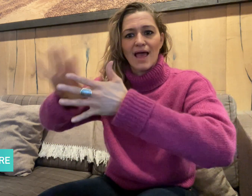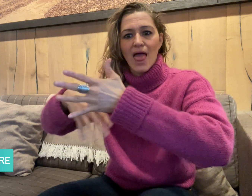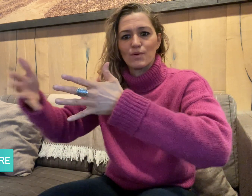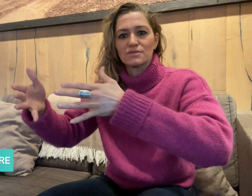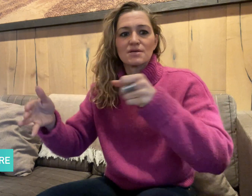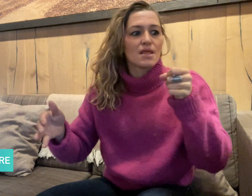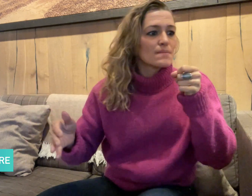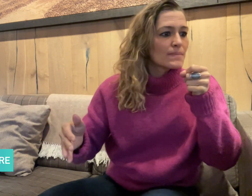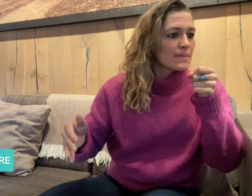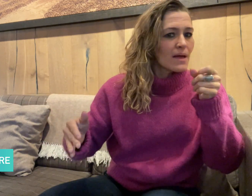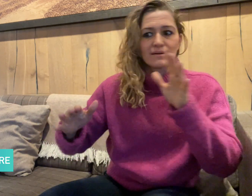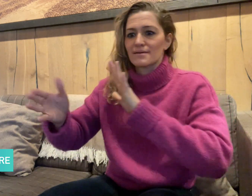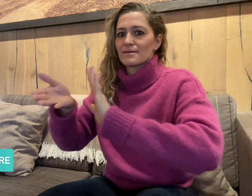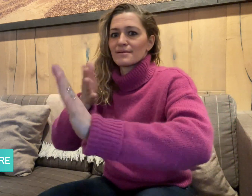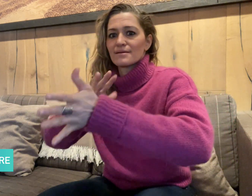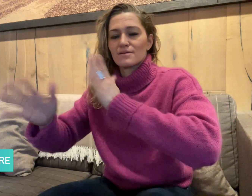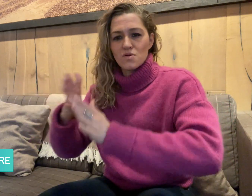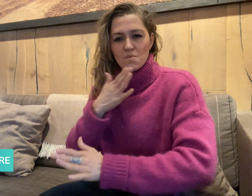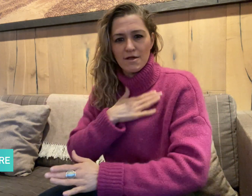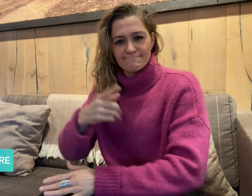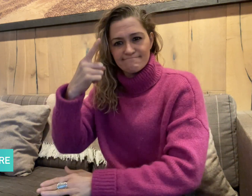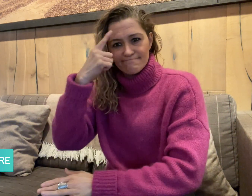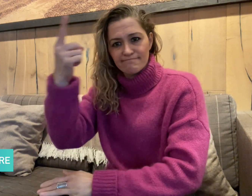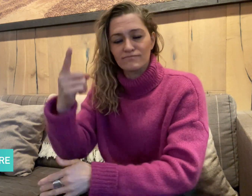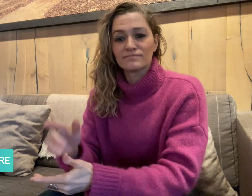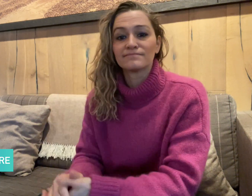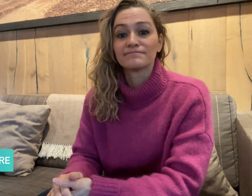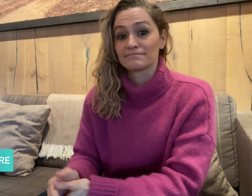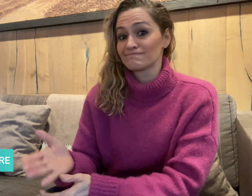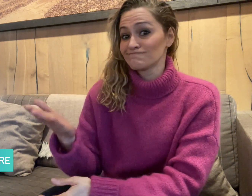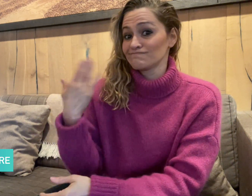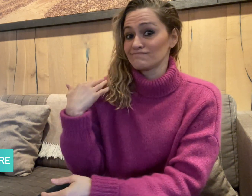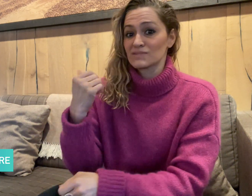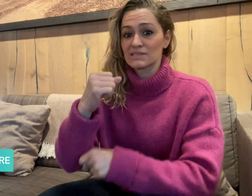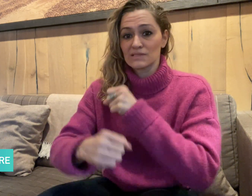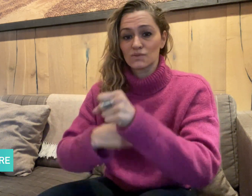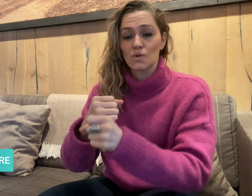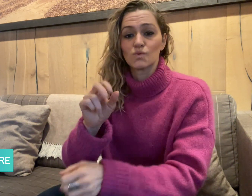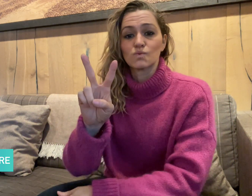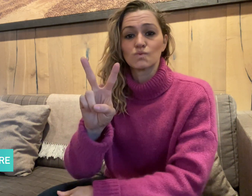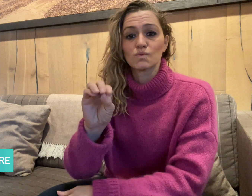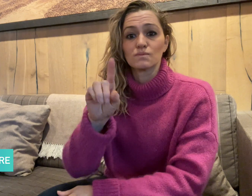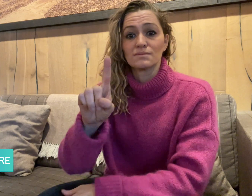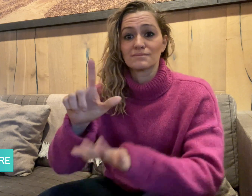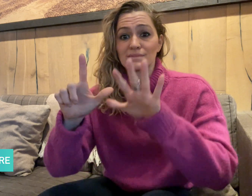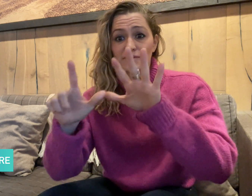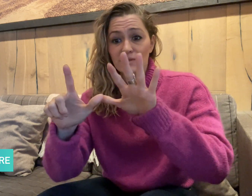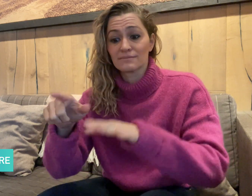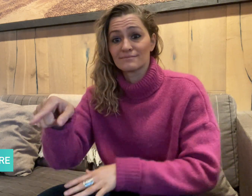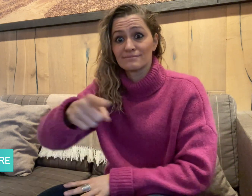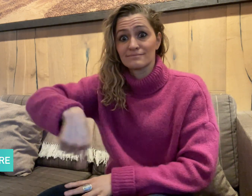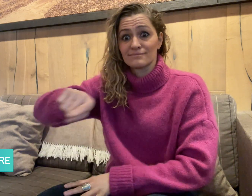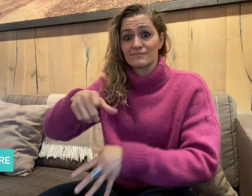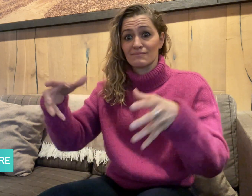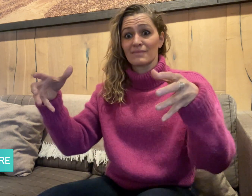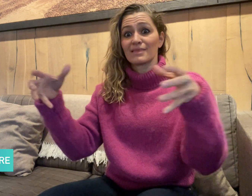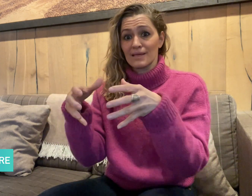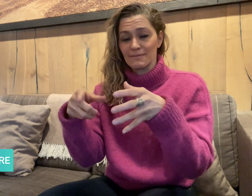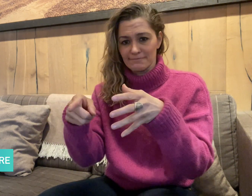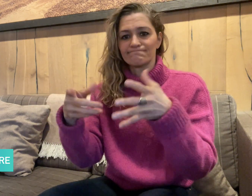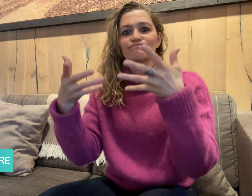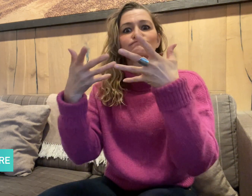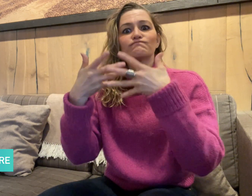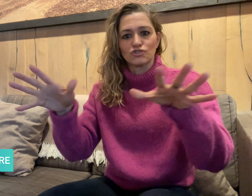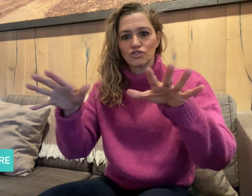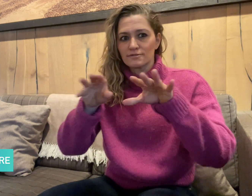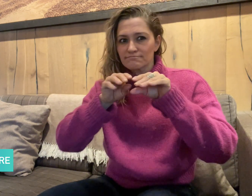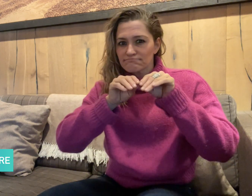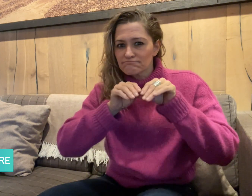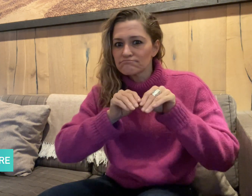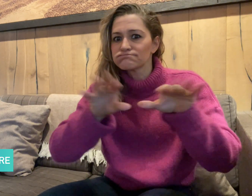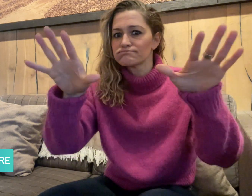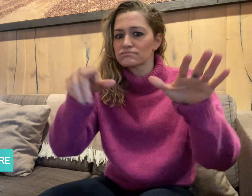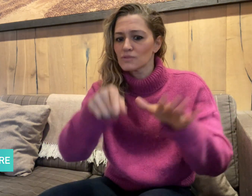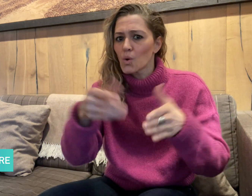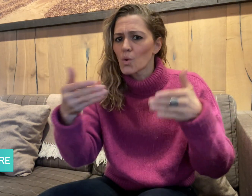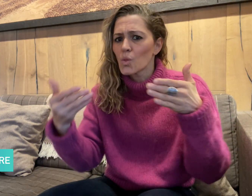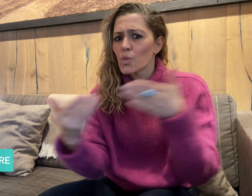announcements into sign language. In 2017, the team